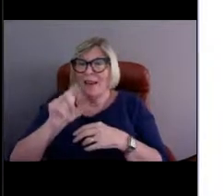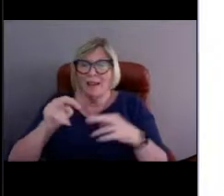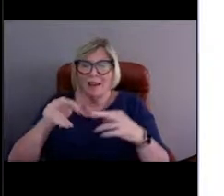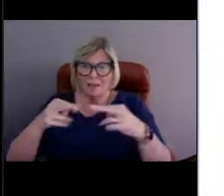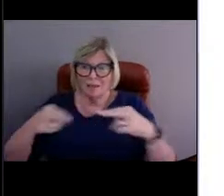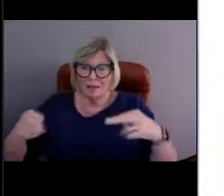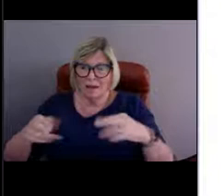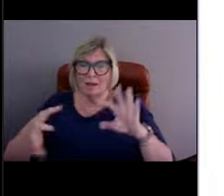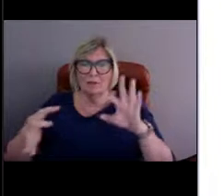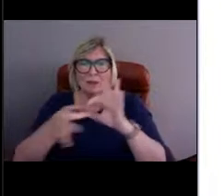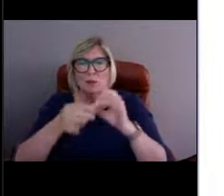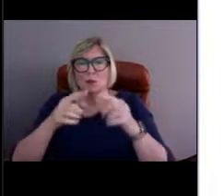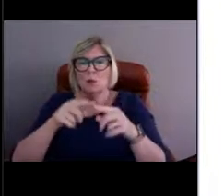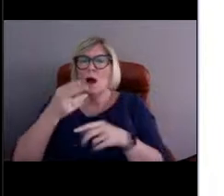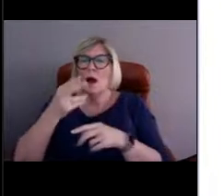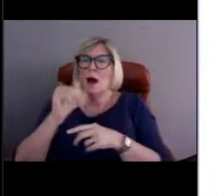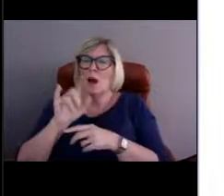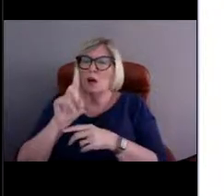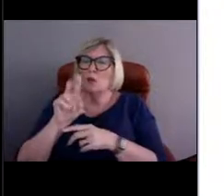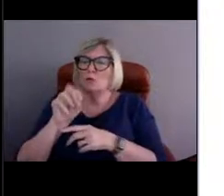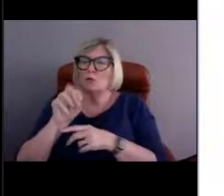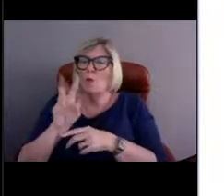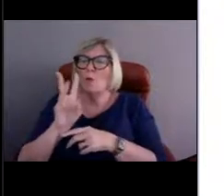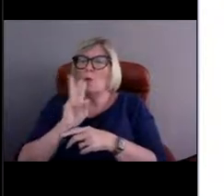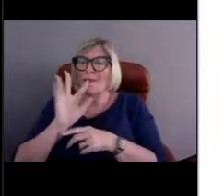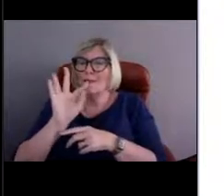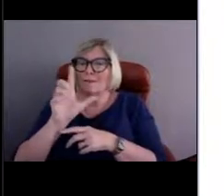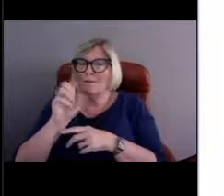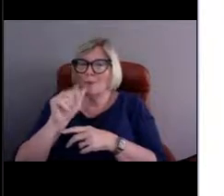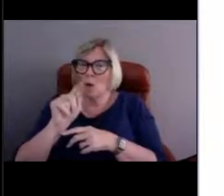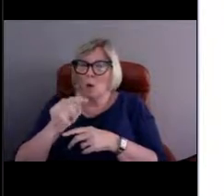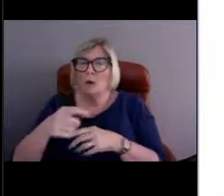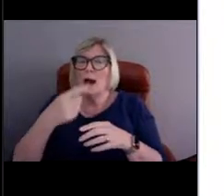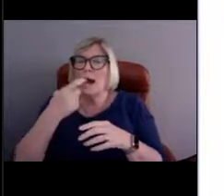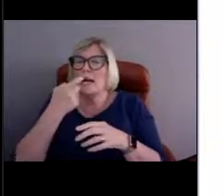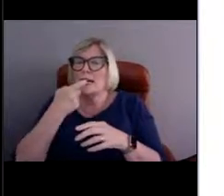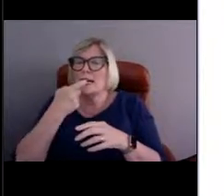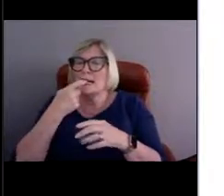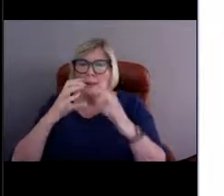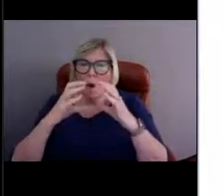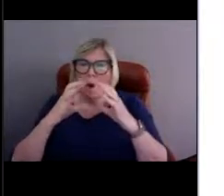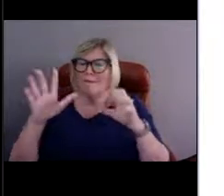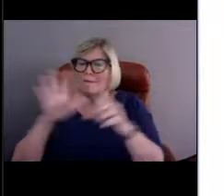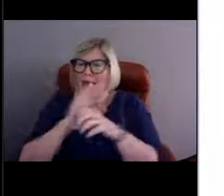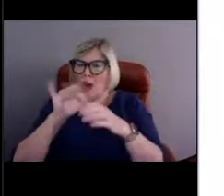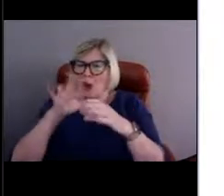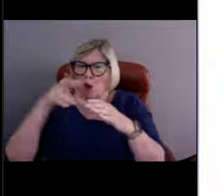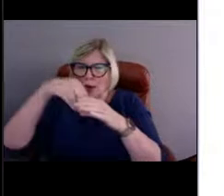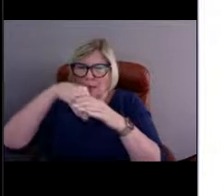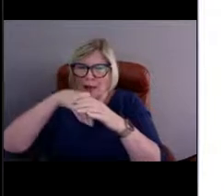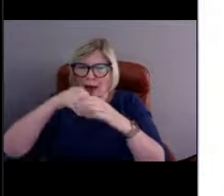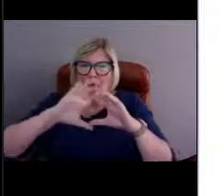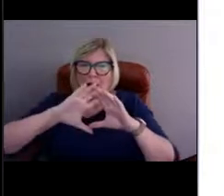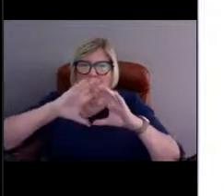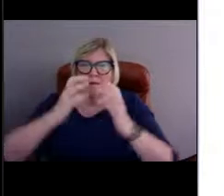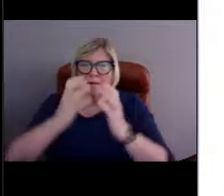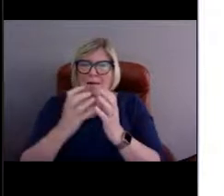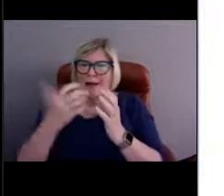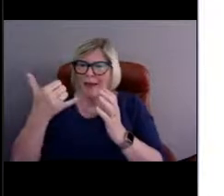or floats that are these glass balls filled with air. And they're covered with a yellow shell that protects them.